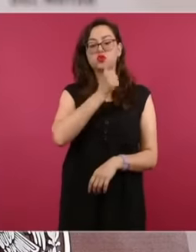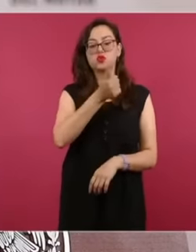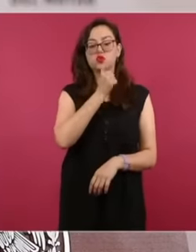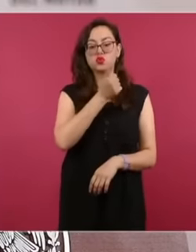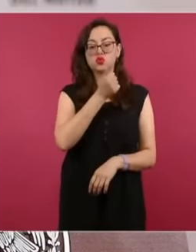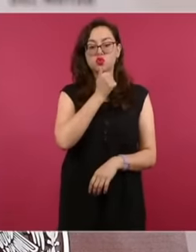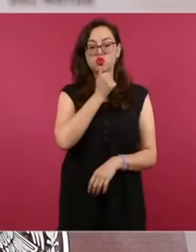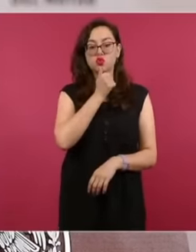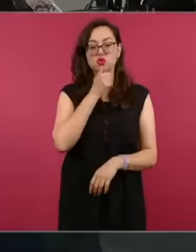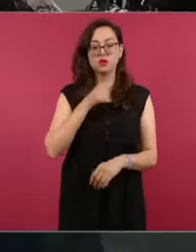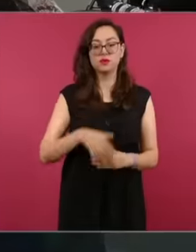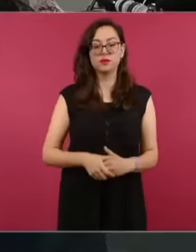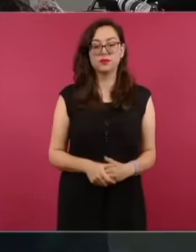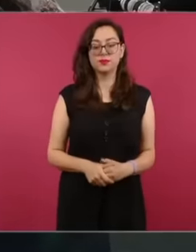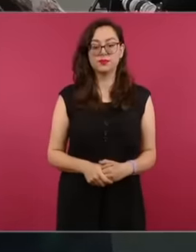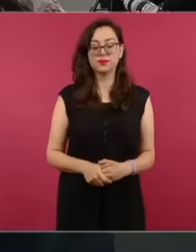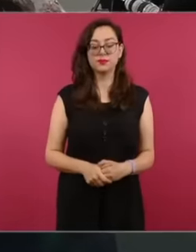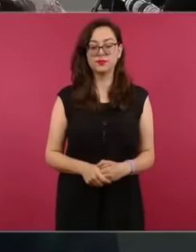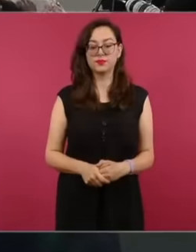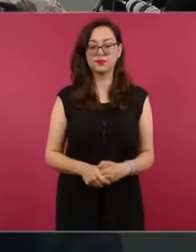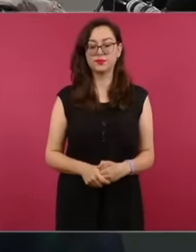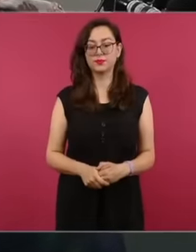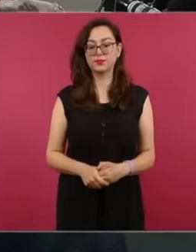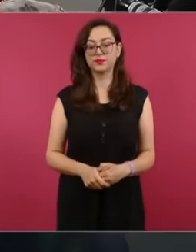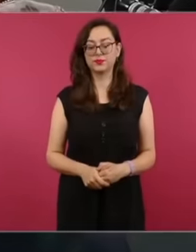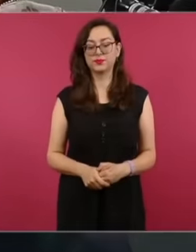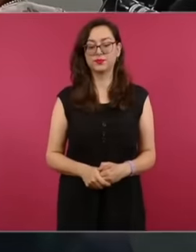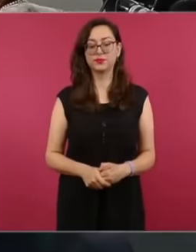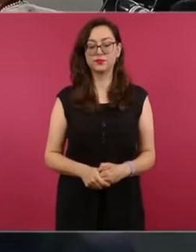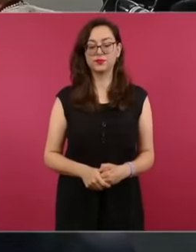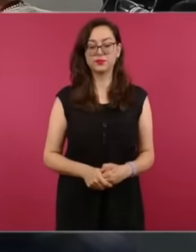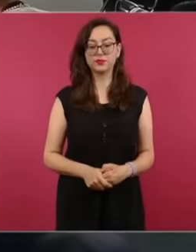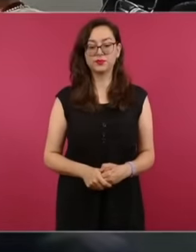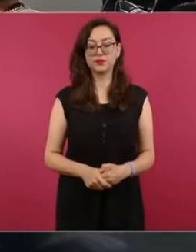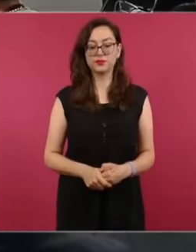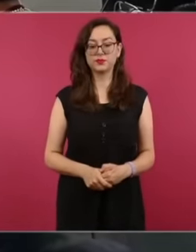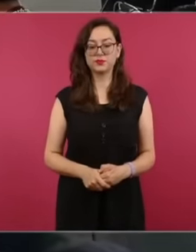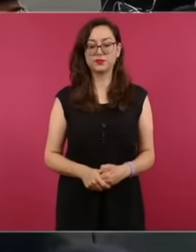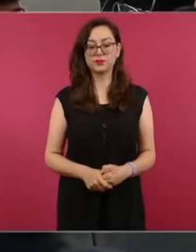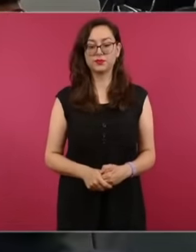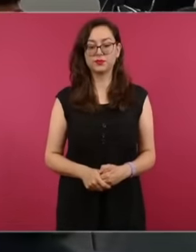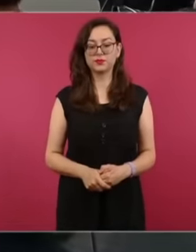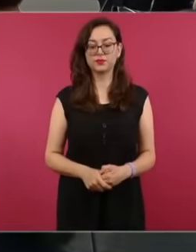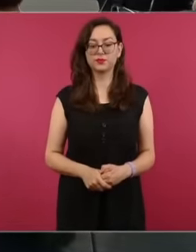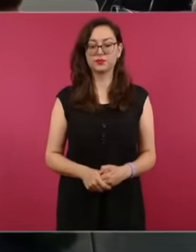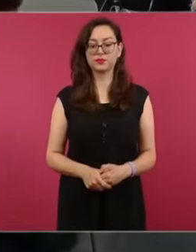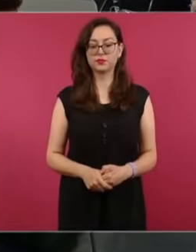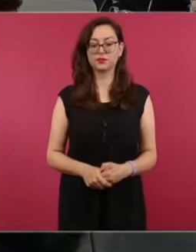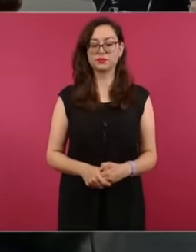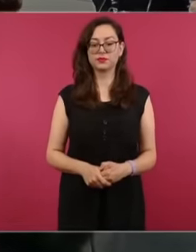no how do you think that we are going to stay